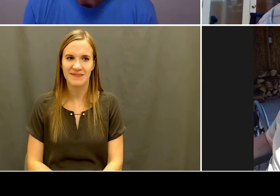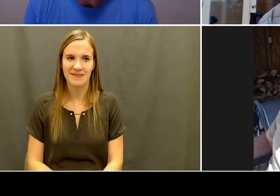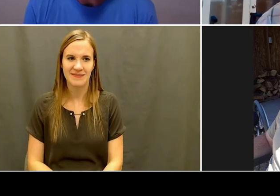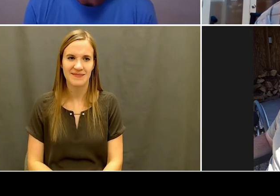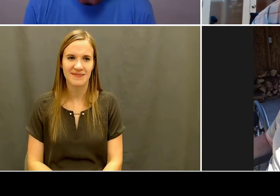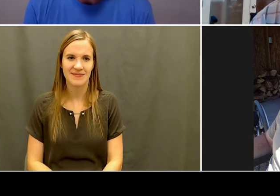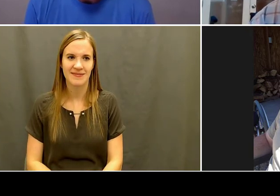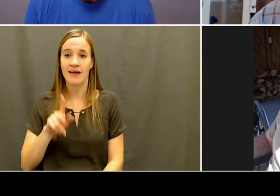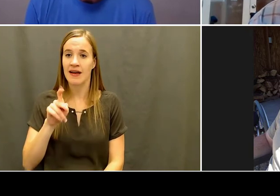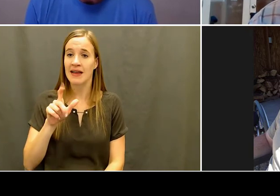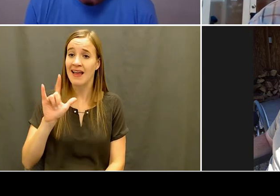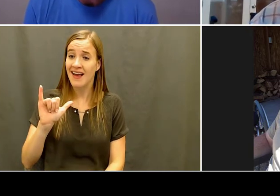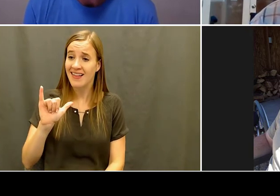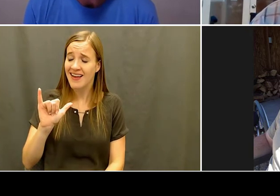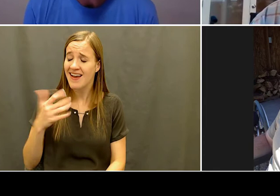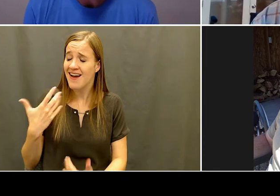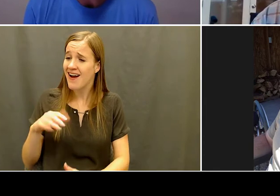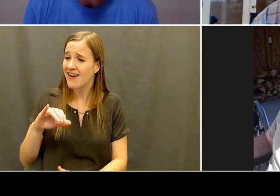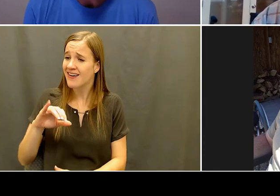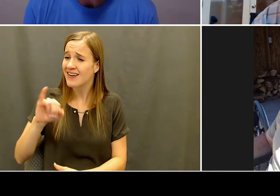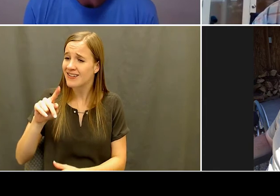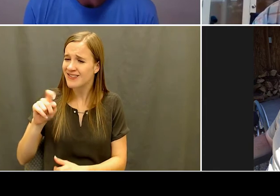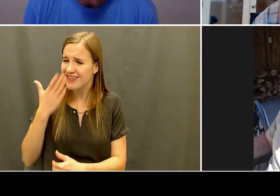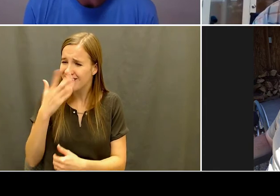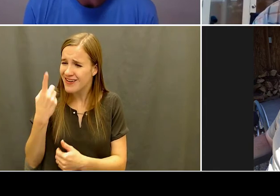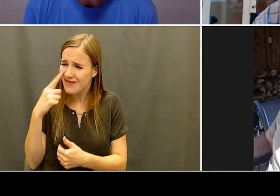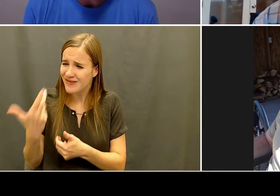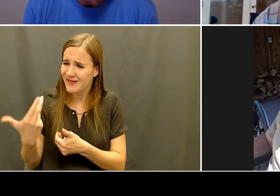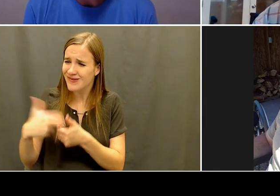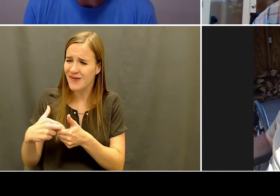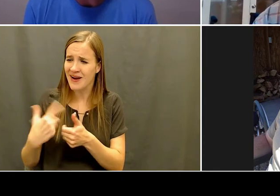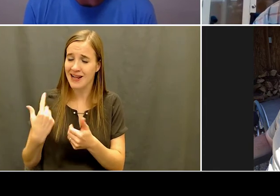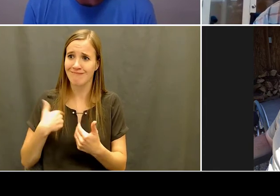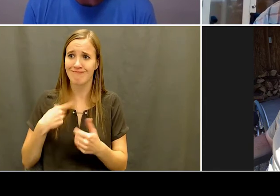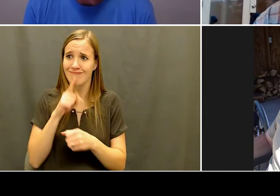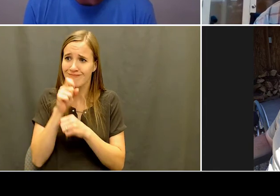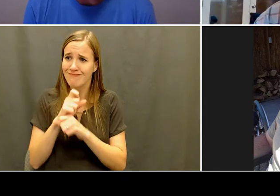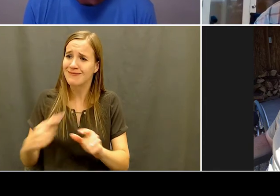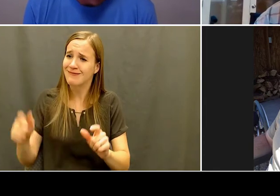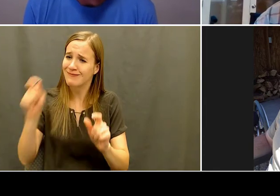Jake: Yeah, i thought it was a, thought it was a good idea. I was like, I was asked about it and I'm like heck yeah, I